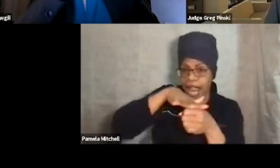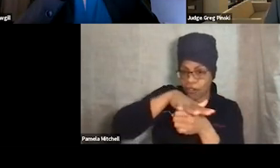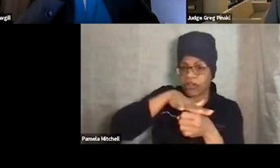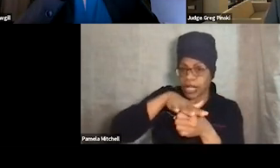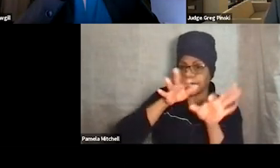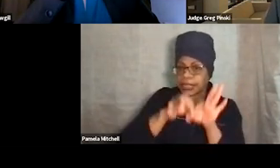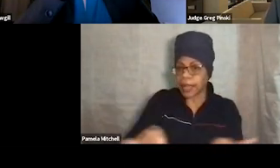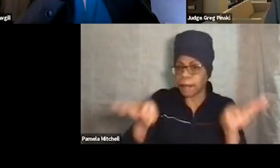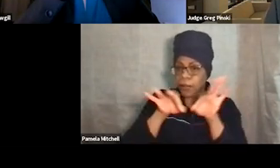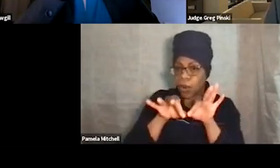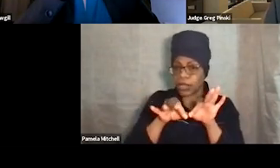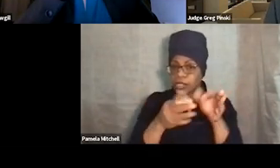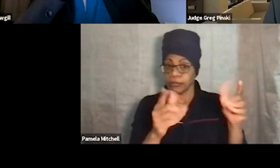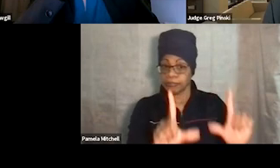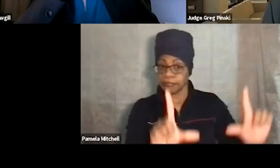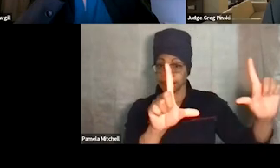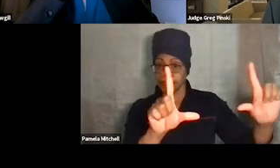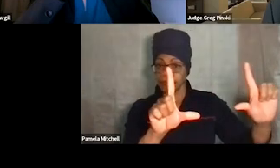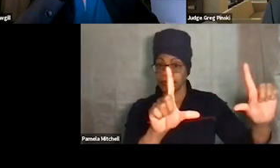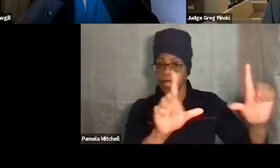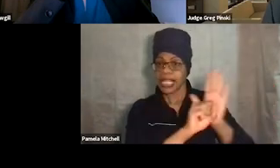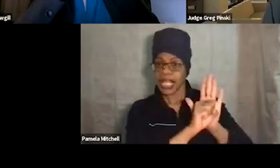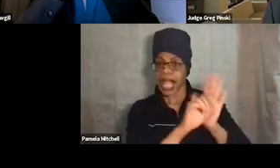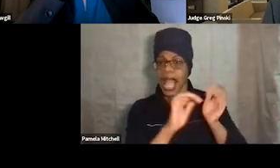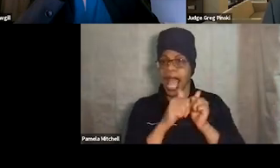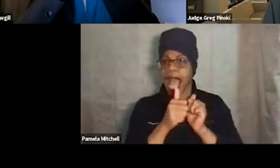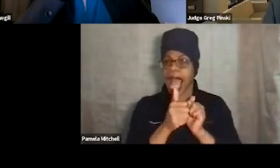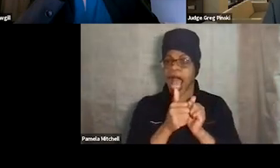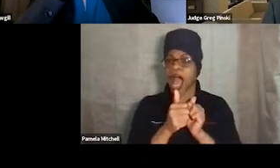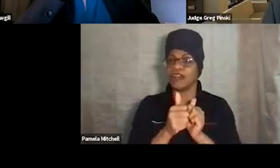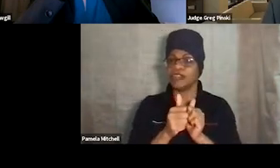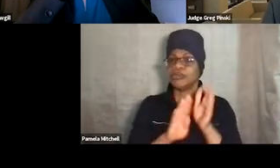This is an illustration of how to develop your proximal and distal expectations.